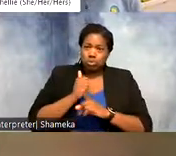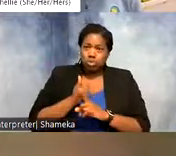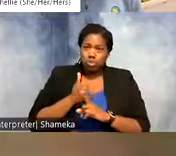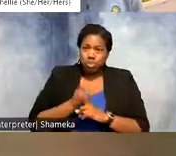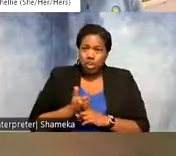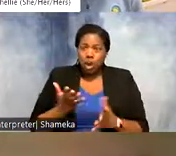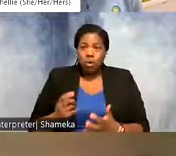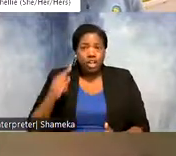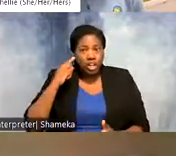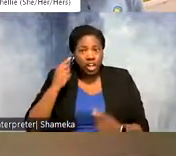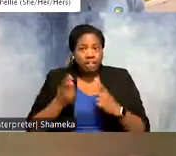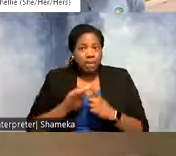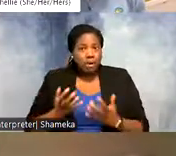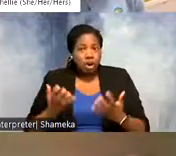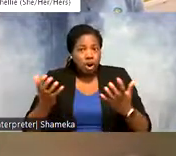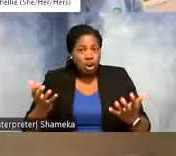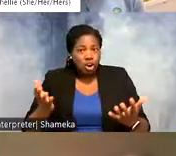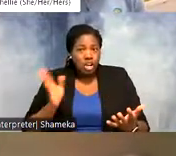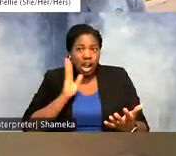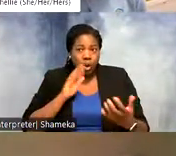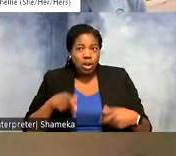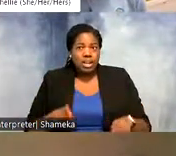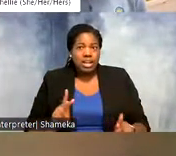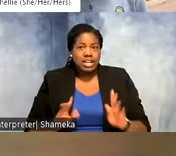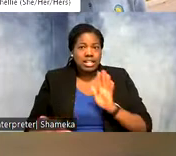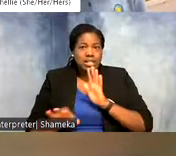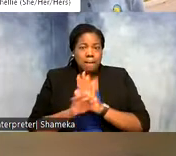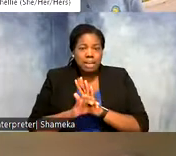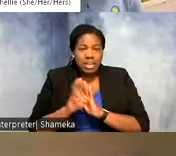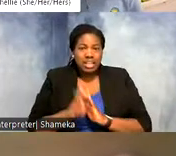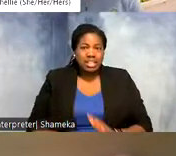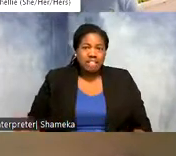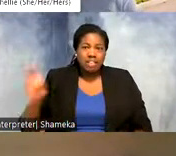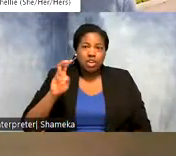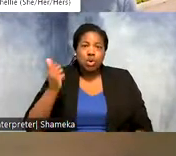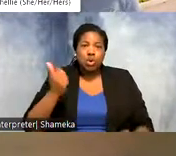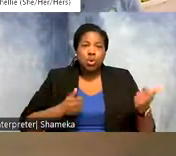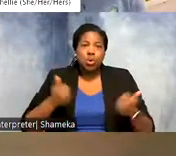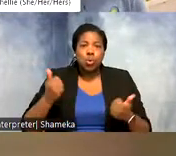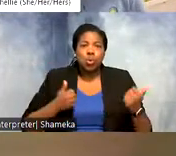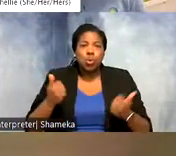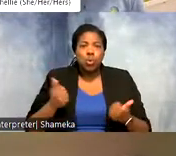from our audience and I'm going to let us pick our own adventure. Which species do you want to track